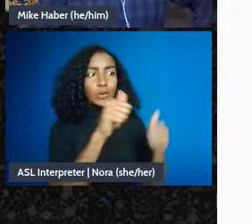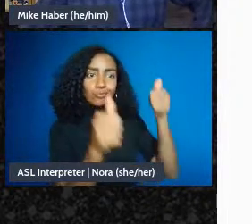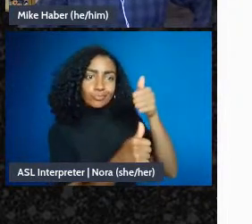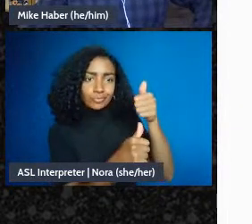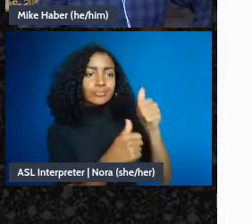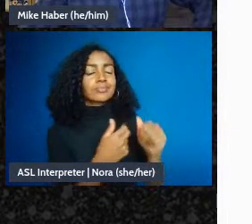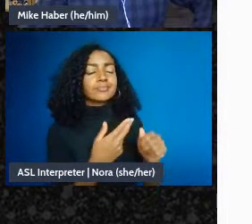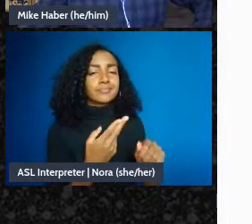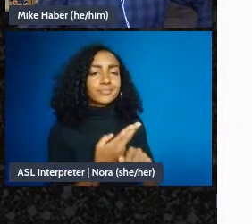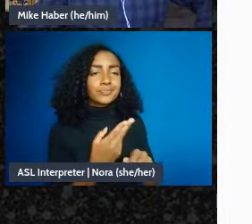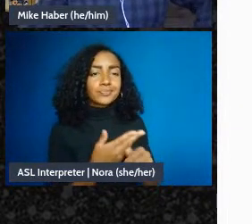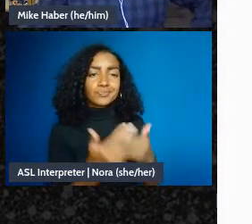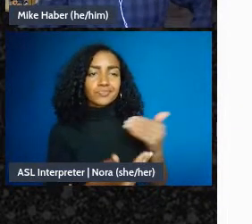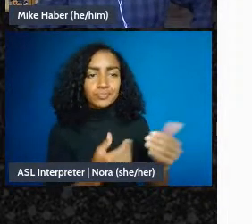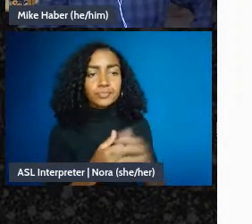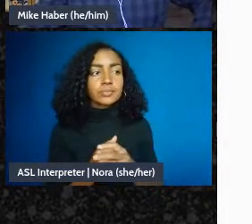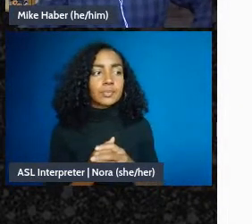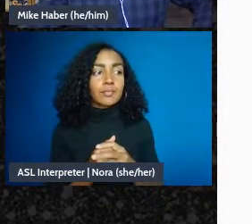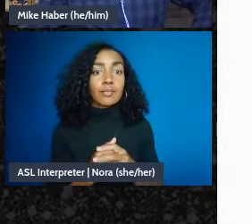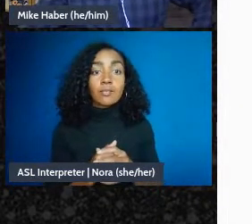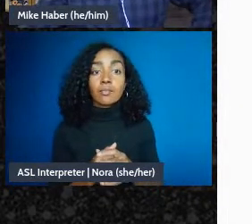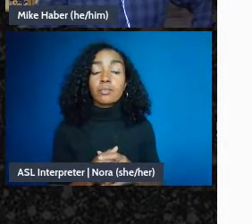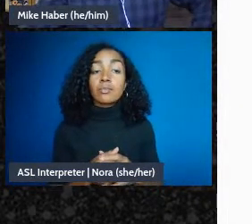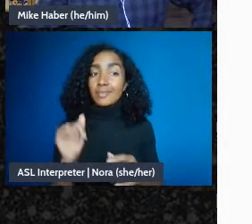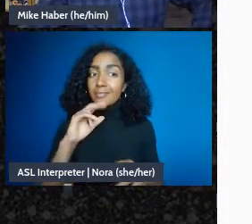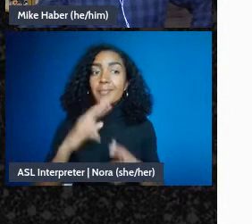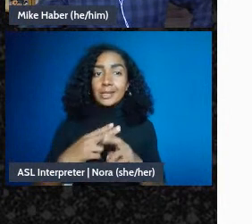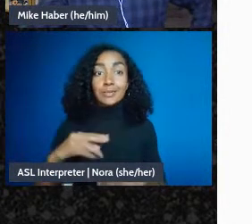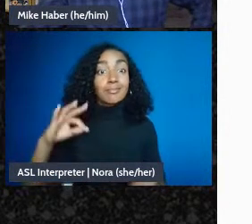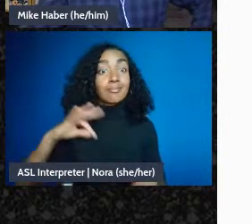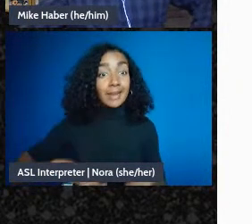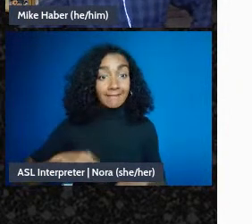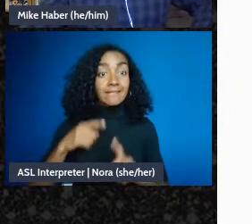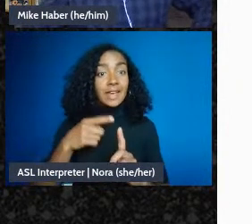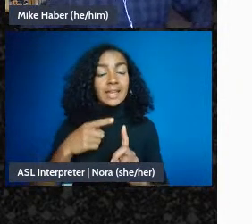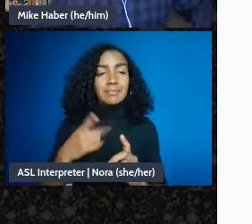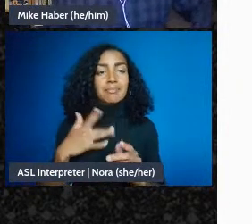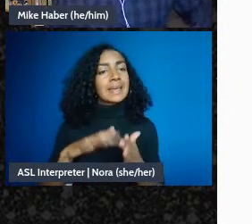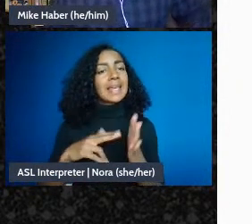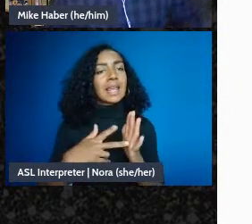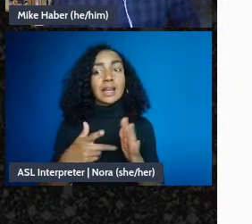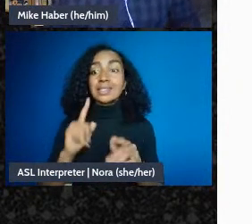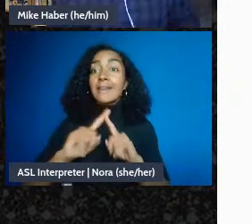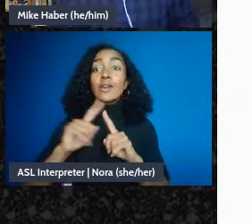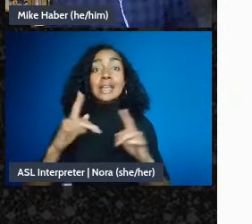So as I said, the benefit avoids most tax concerns and the uncertainty around, you know, whether or